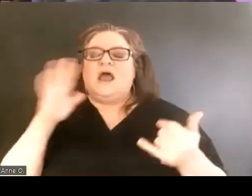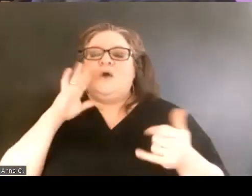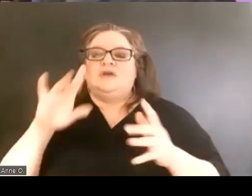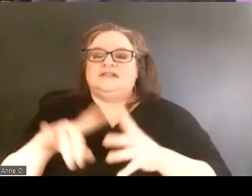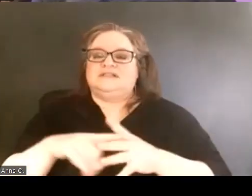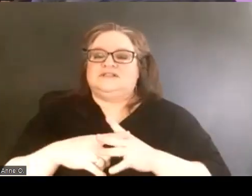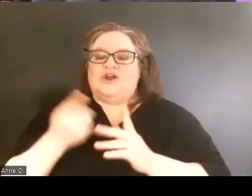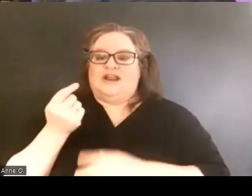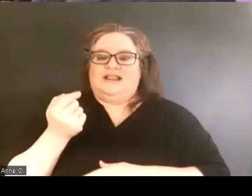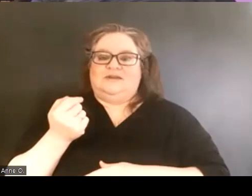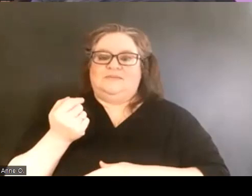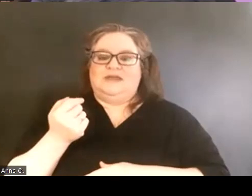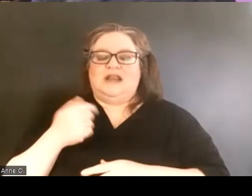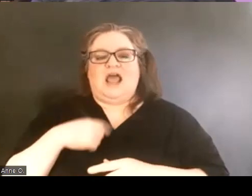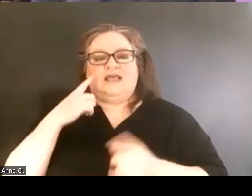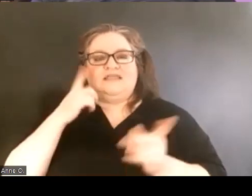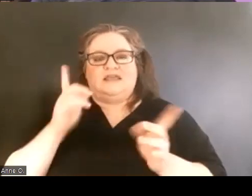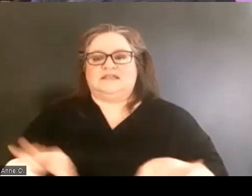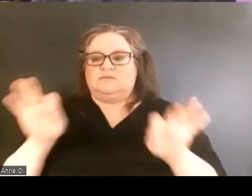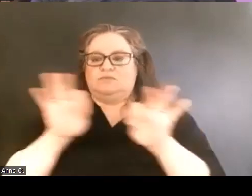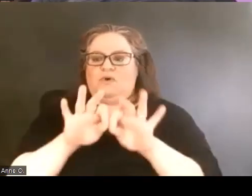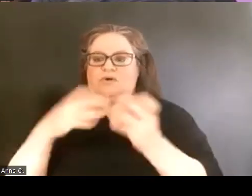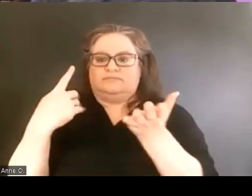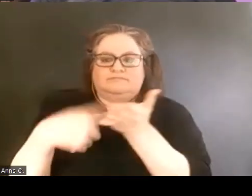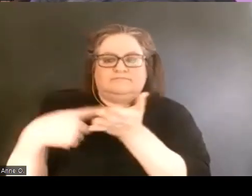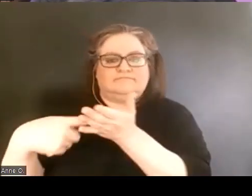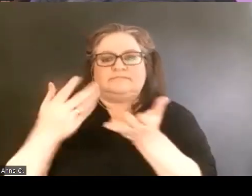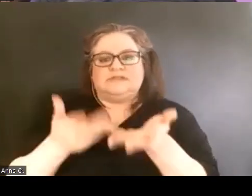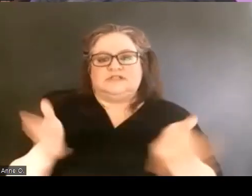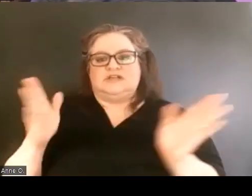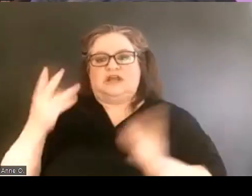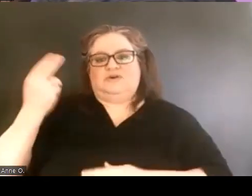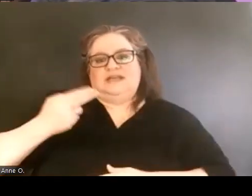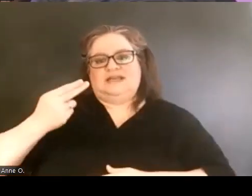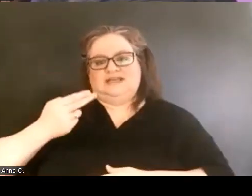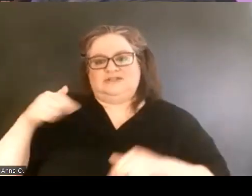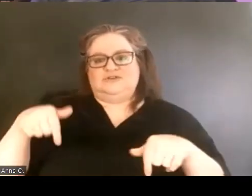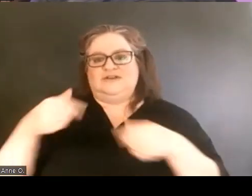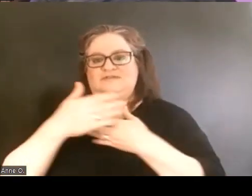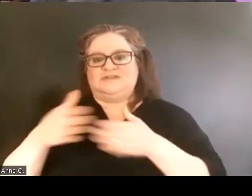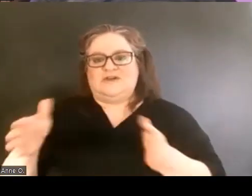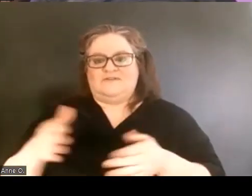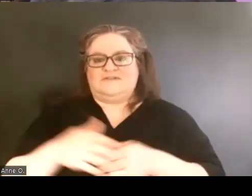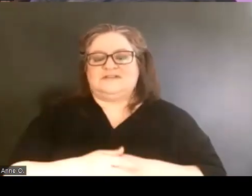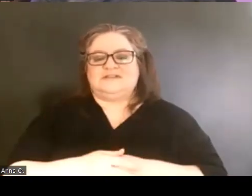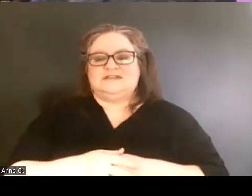I think it's important to talk about the general history of the office just to understand